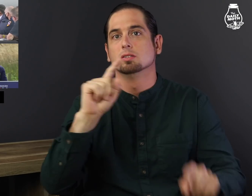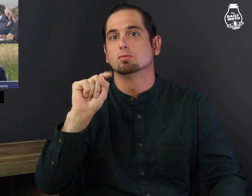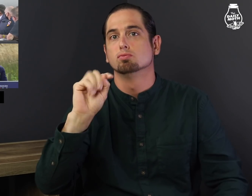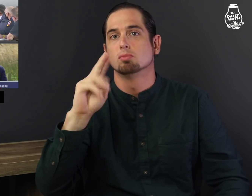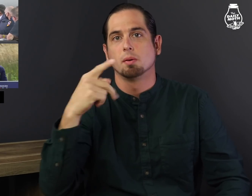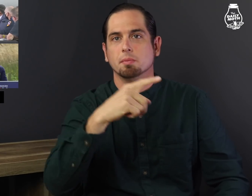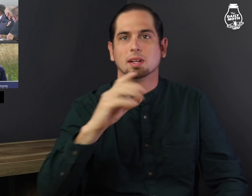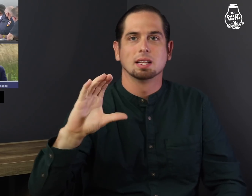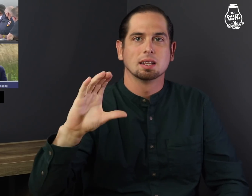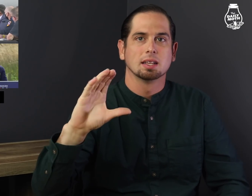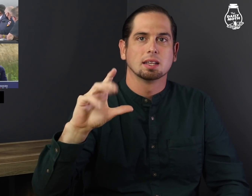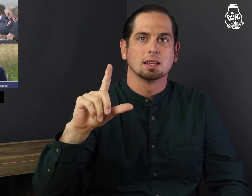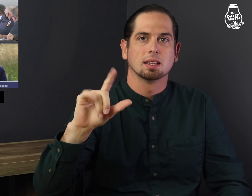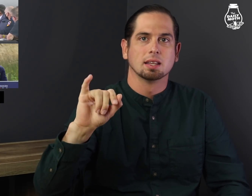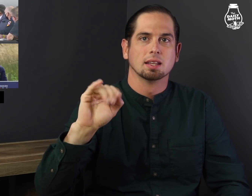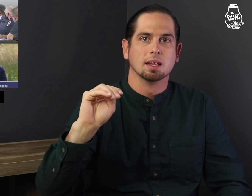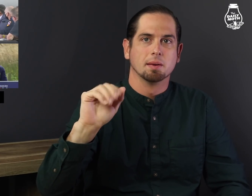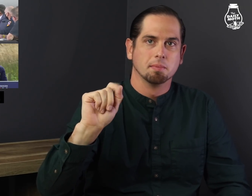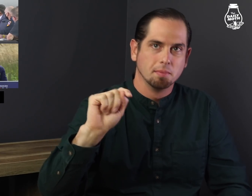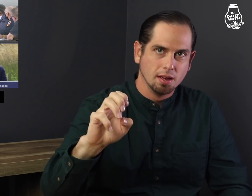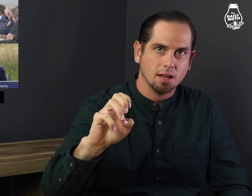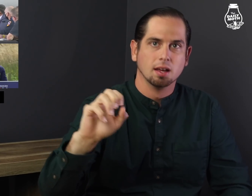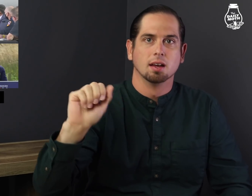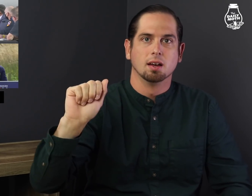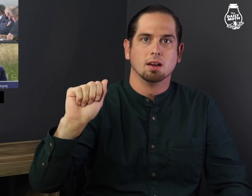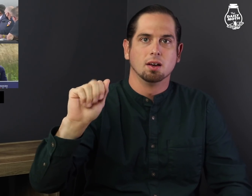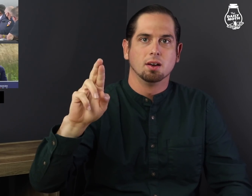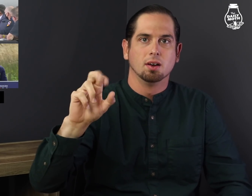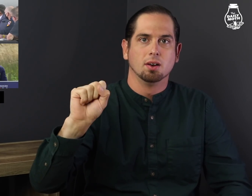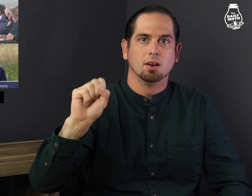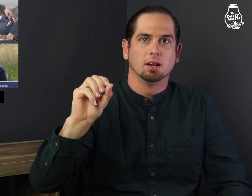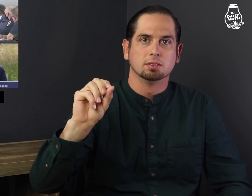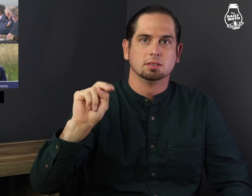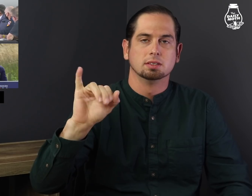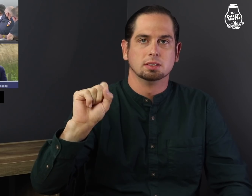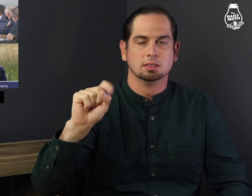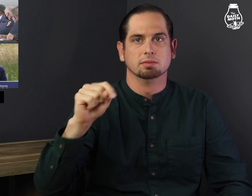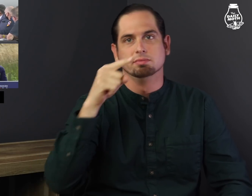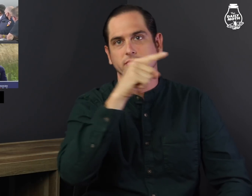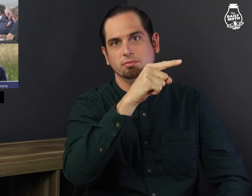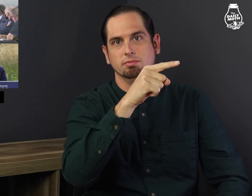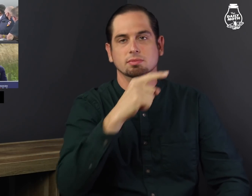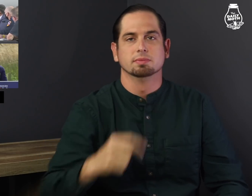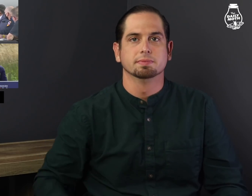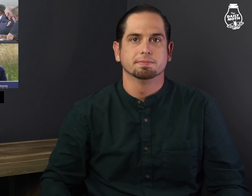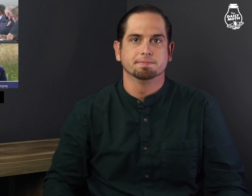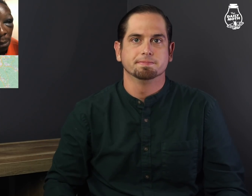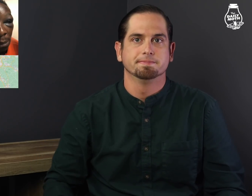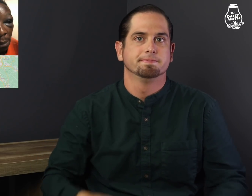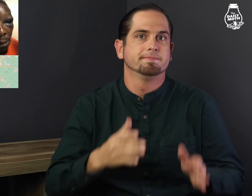called Trump a "climate arsonist."